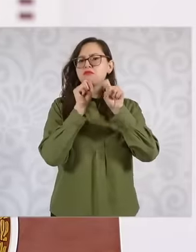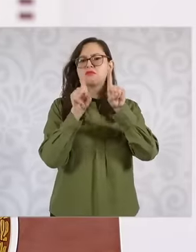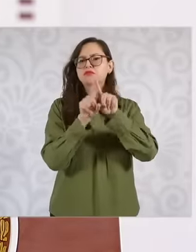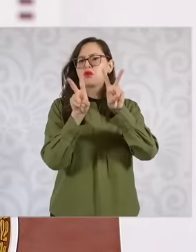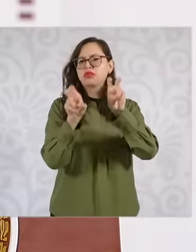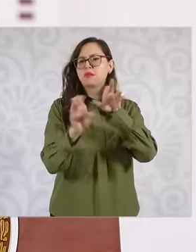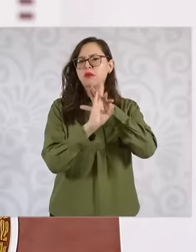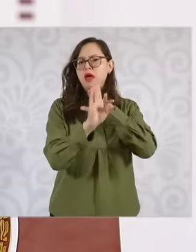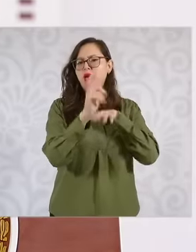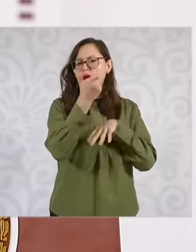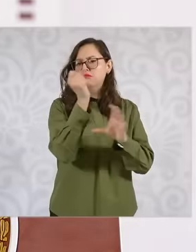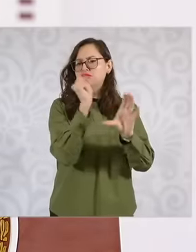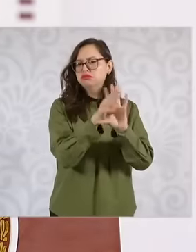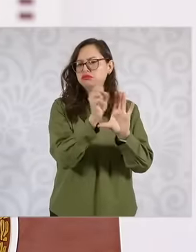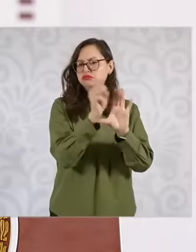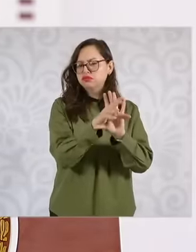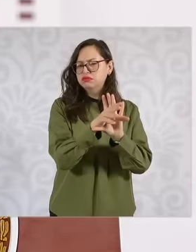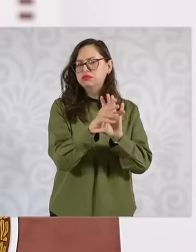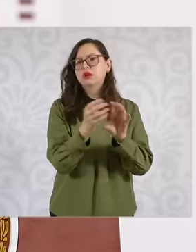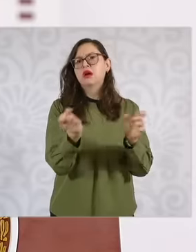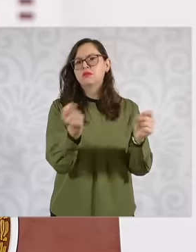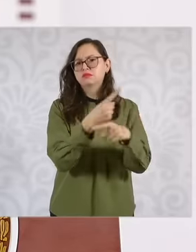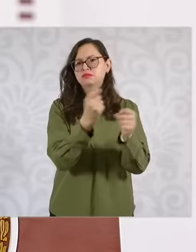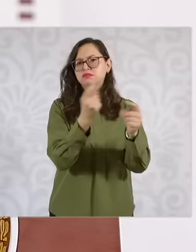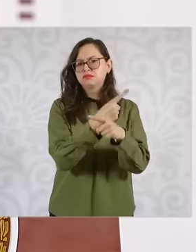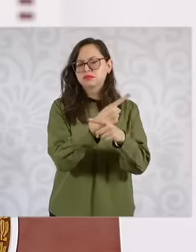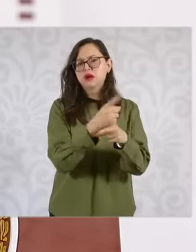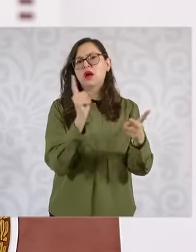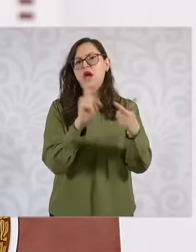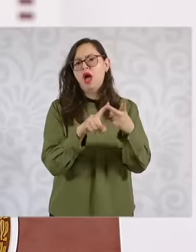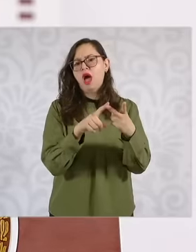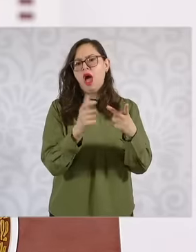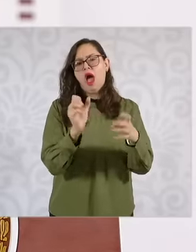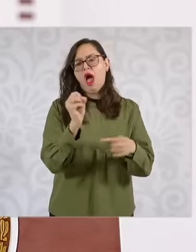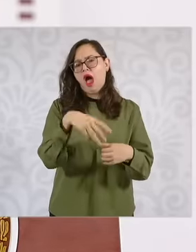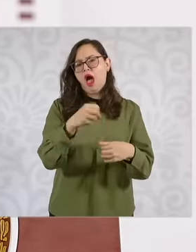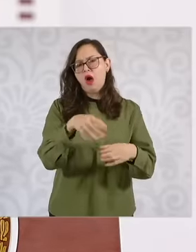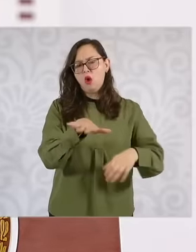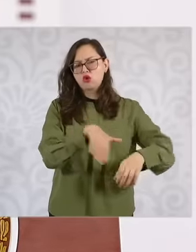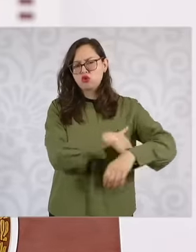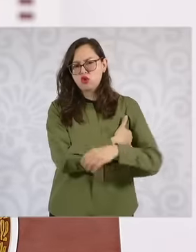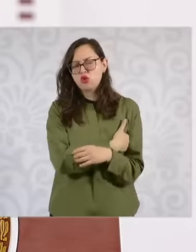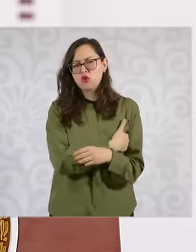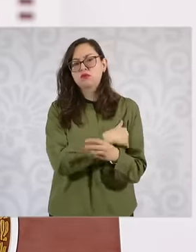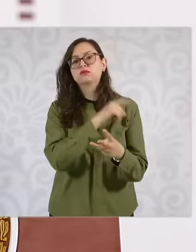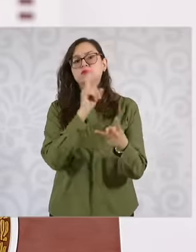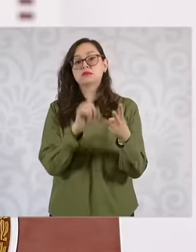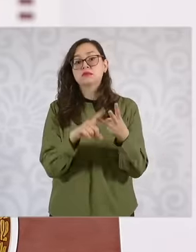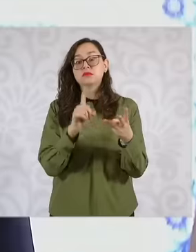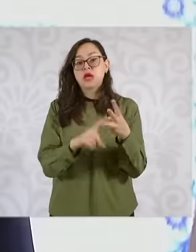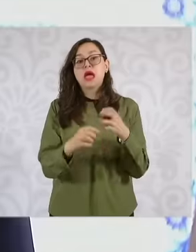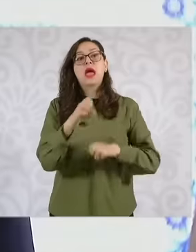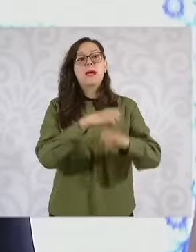of popular savings and granting credits to small businesses, the president instructed us to